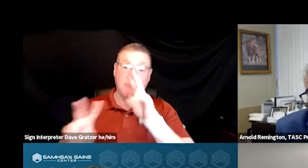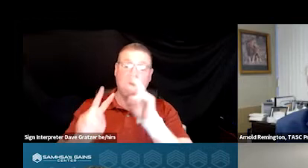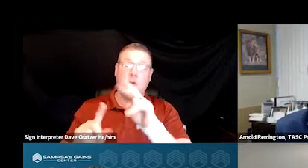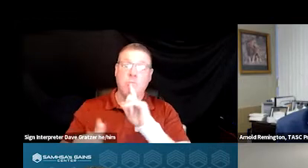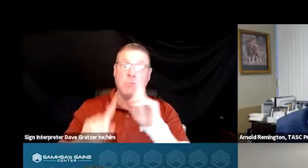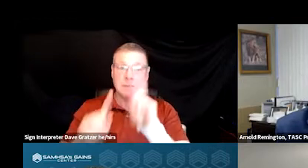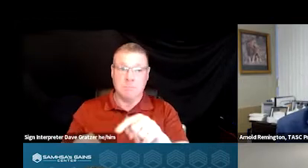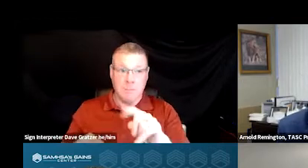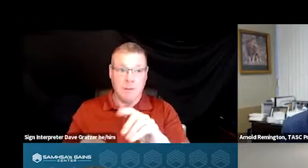which we ended up going with.